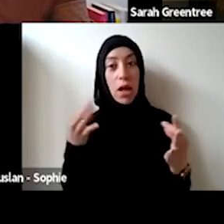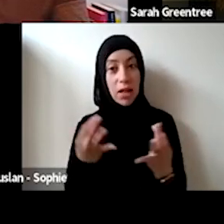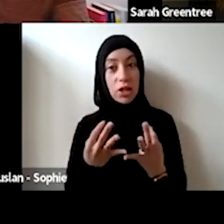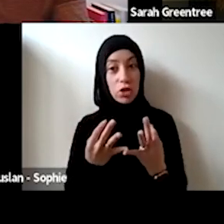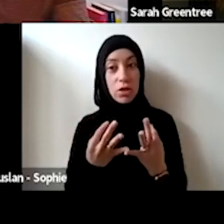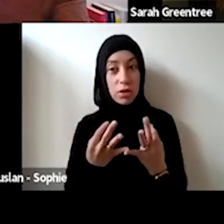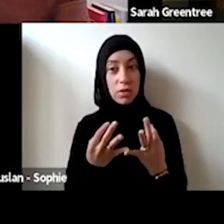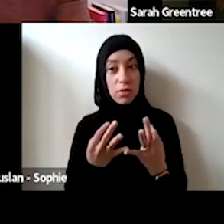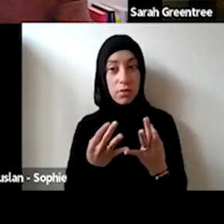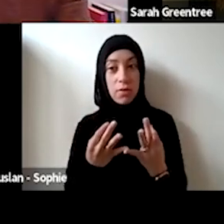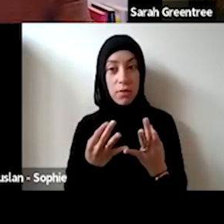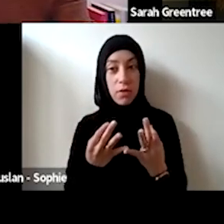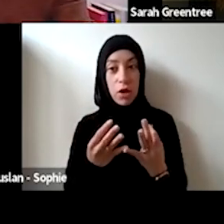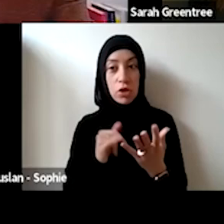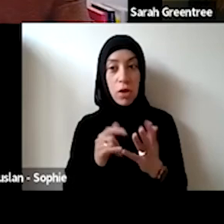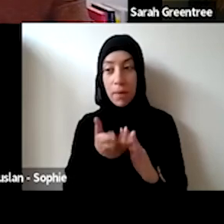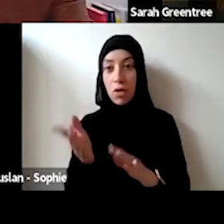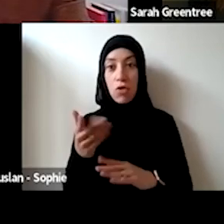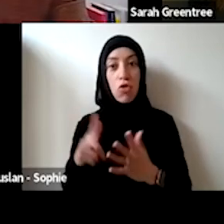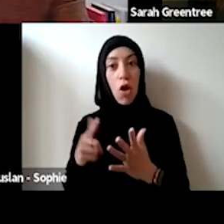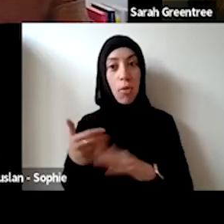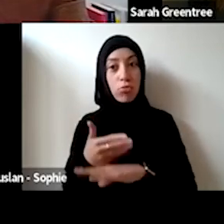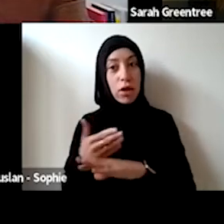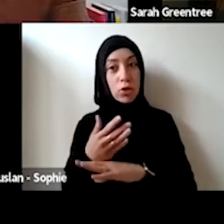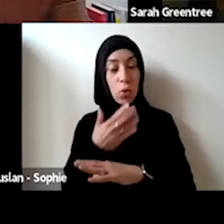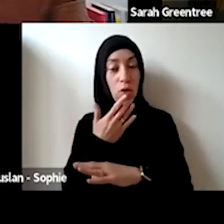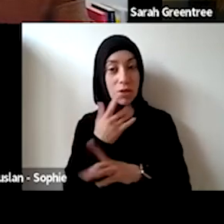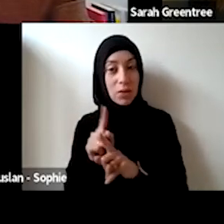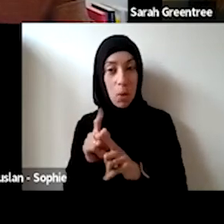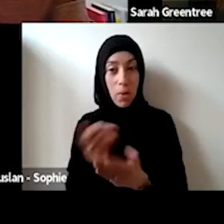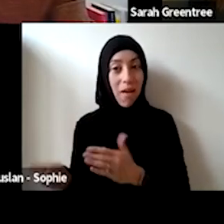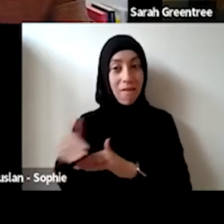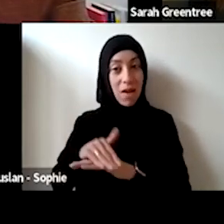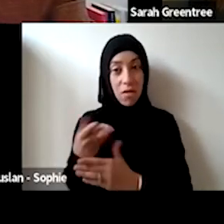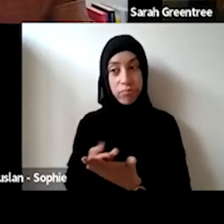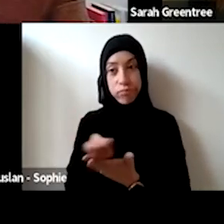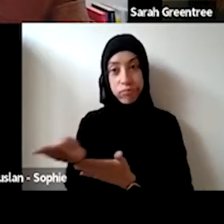sort of the the operational cost of an organization rather than waiting it, too, much towards